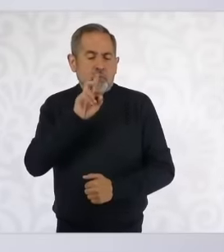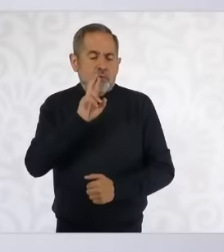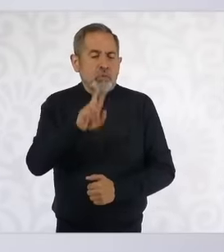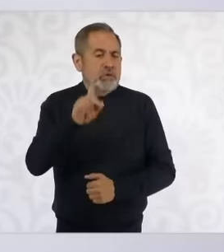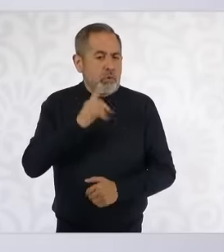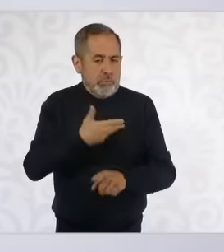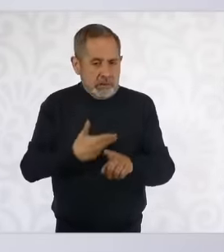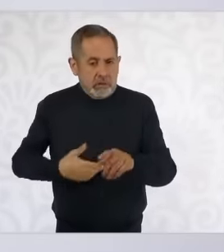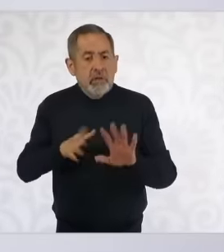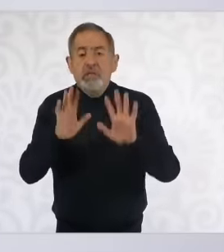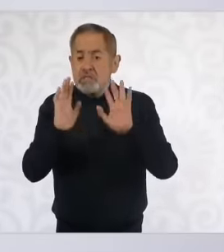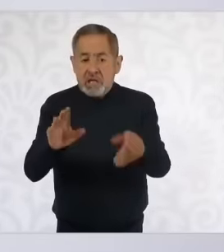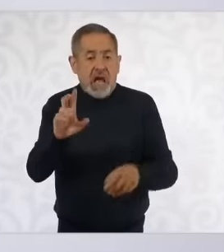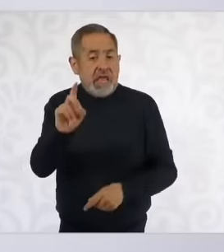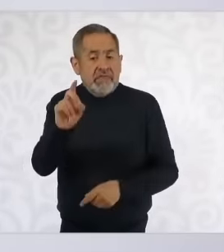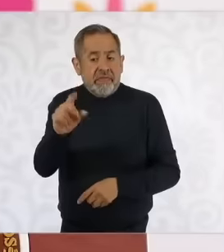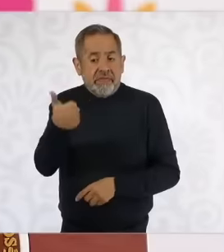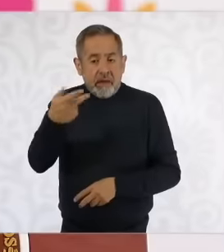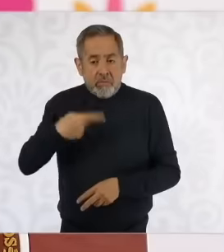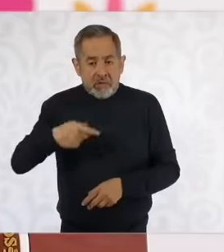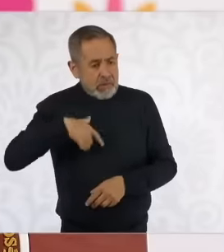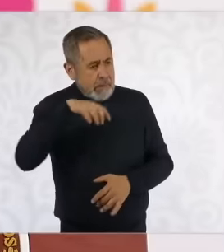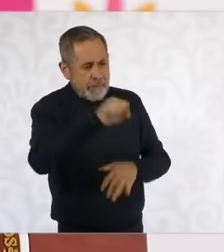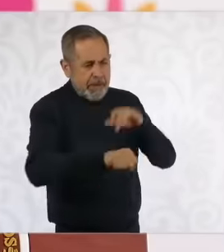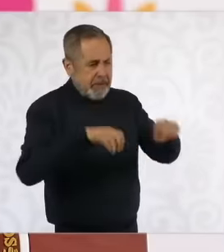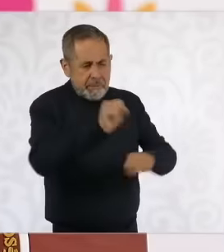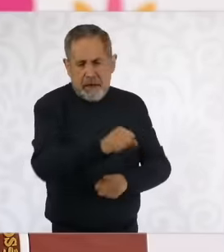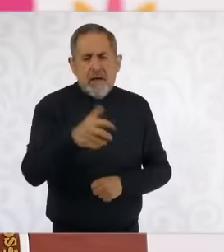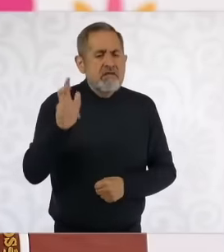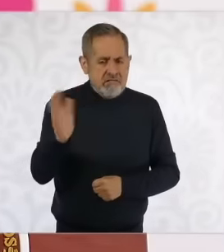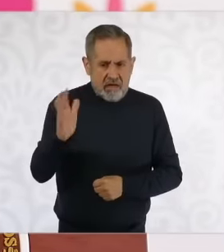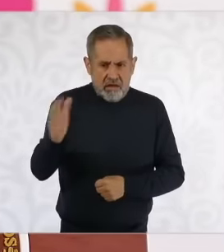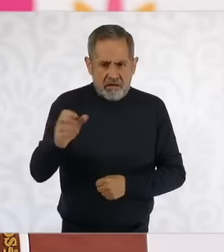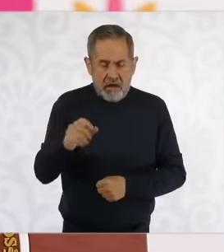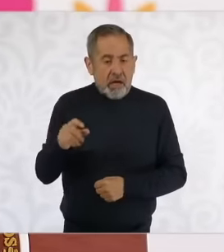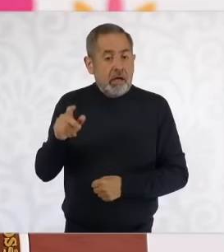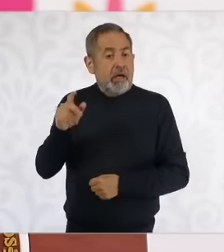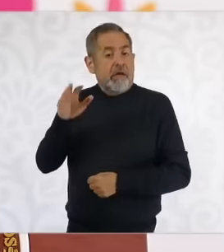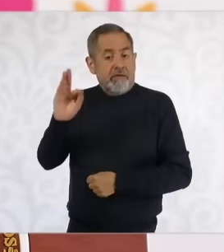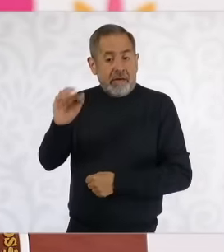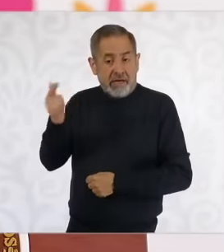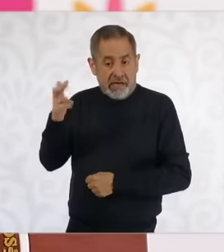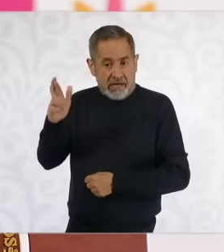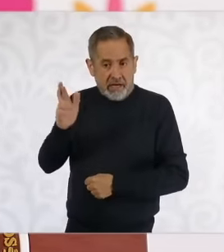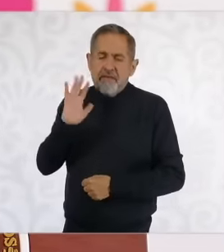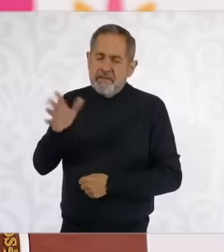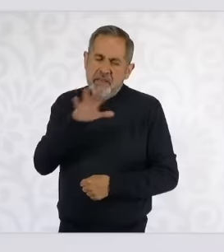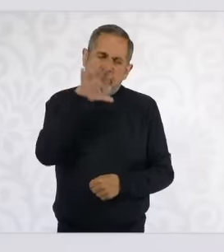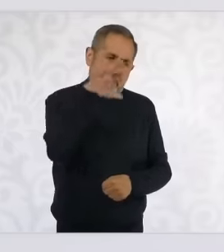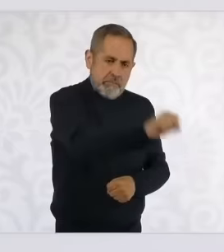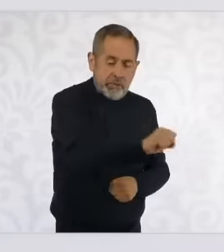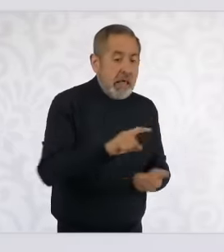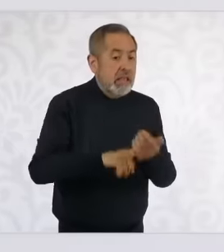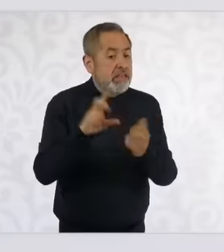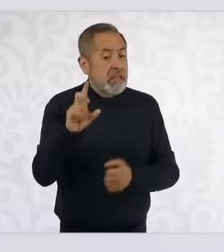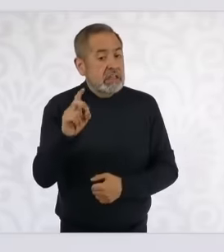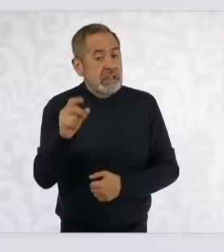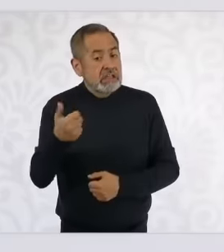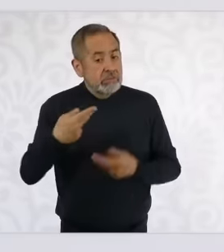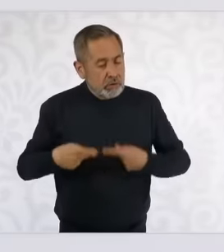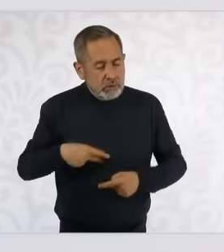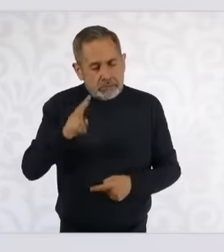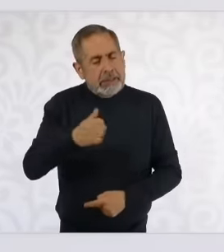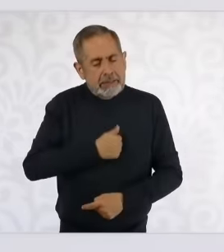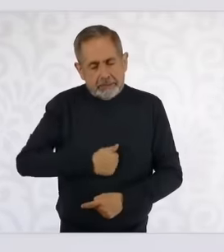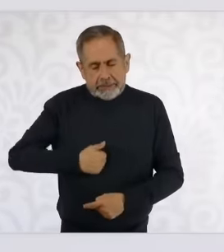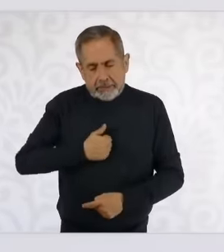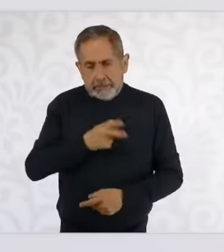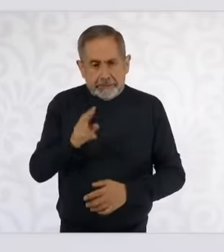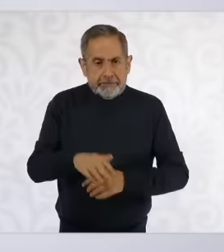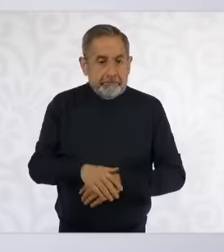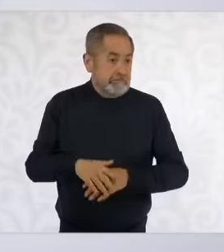the Attorney General's Office of the Republic of this uh unfortunate event And yes if the Secretary of